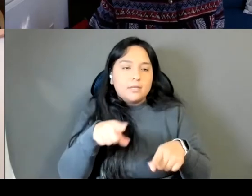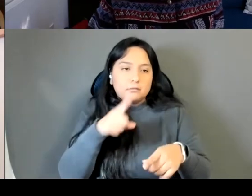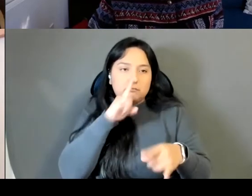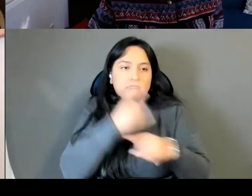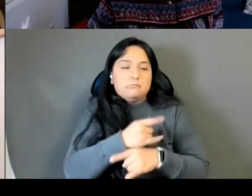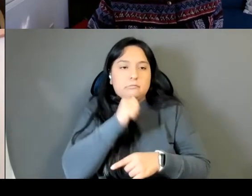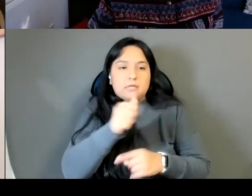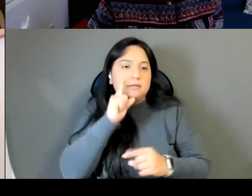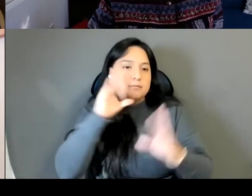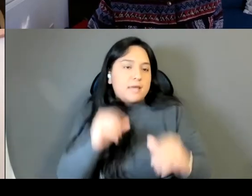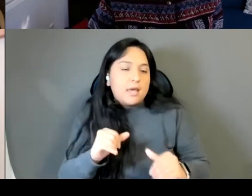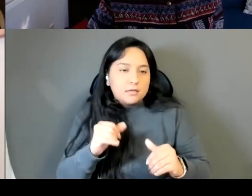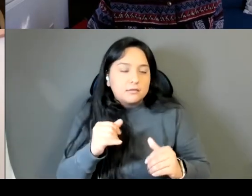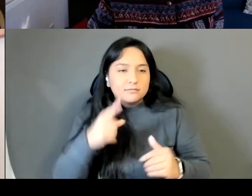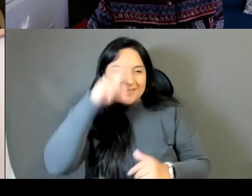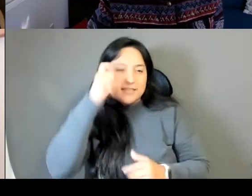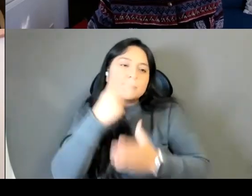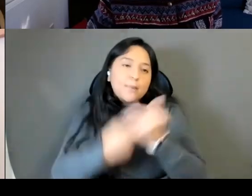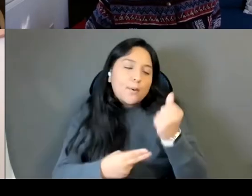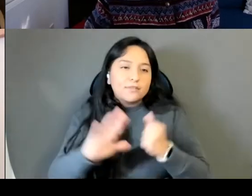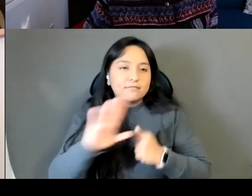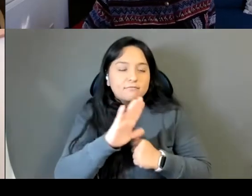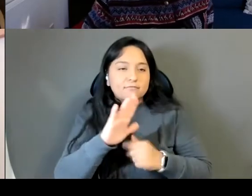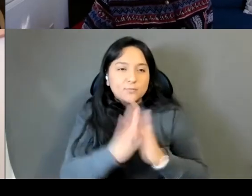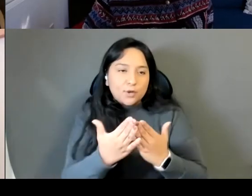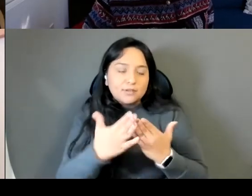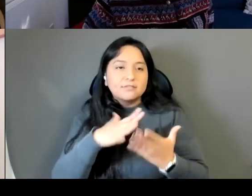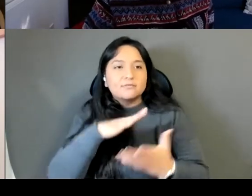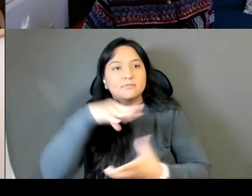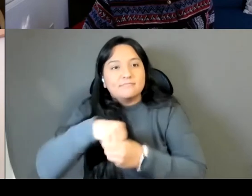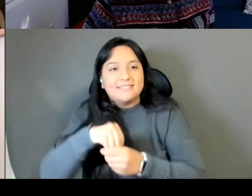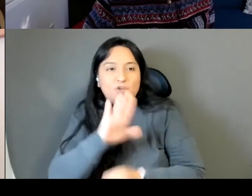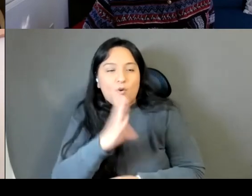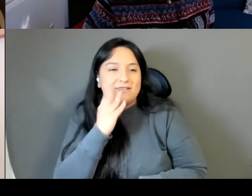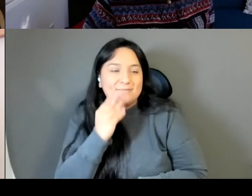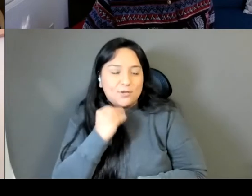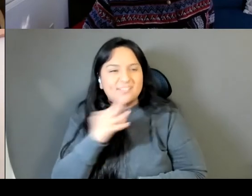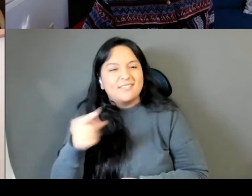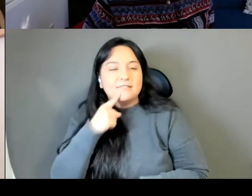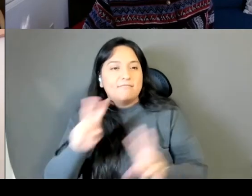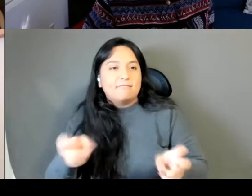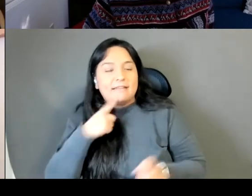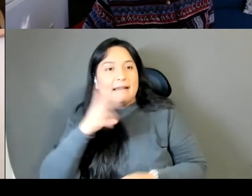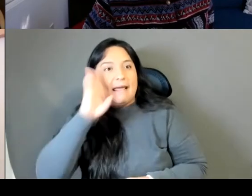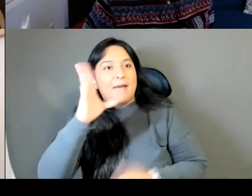in your experiences, and they say Hi Professor Thirii Myo Kyaw Myint Sabrina I hope you're doing well.